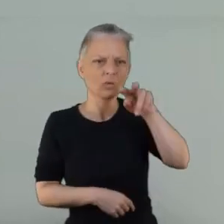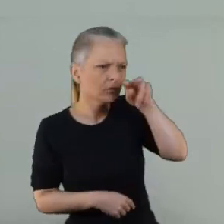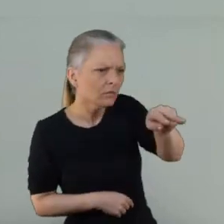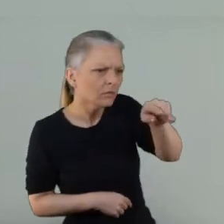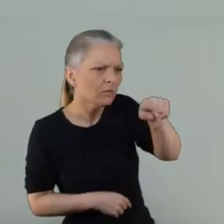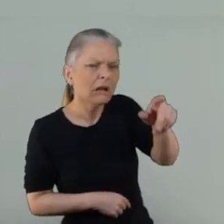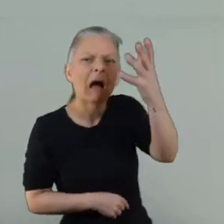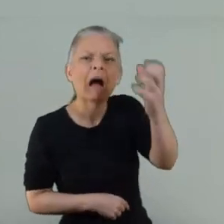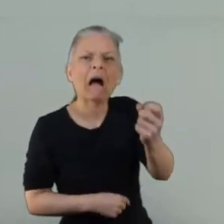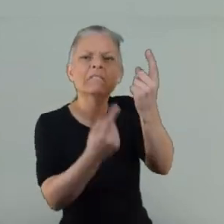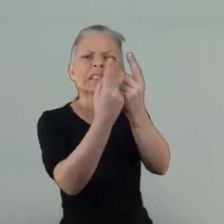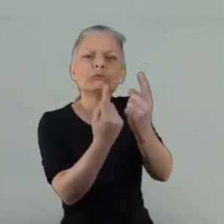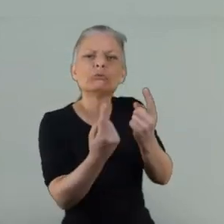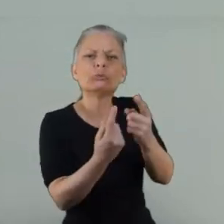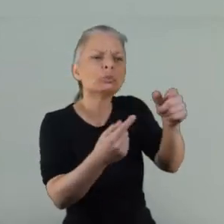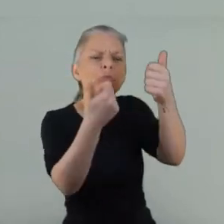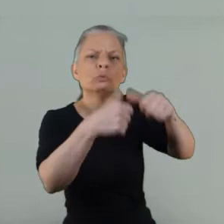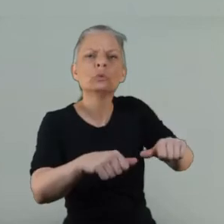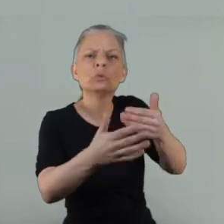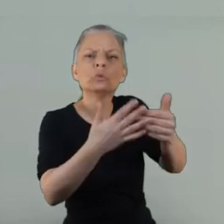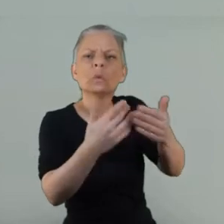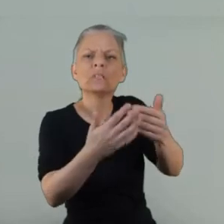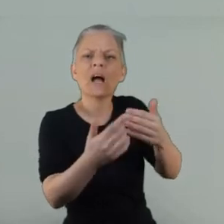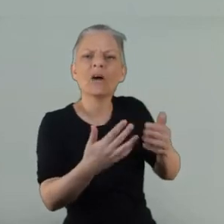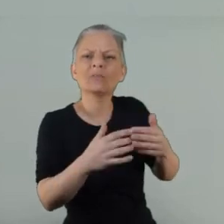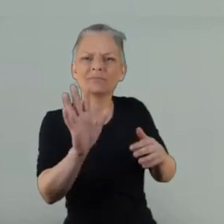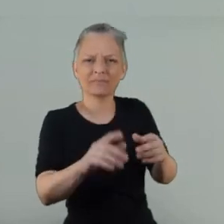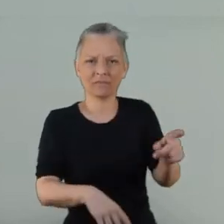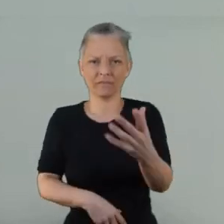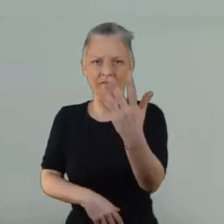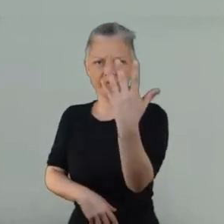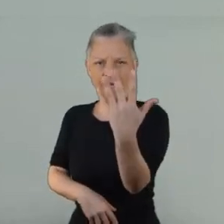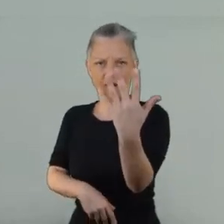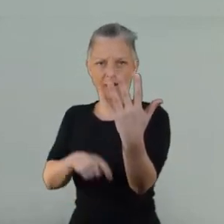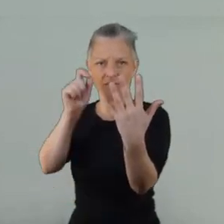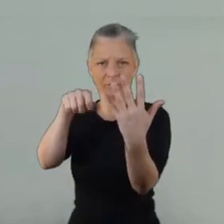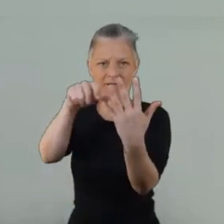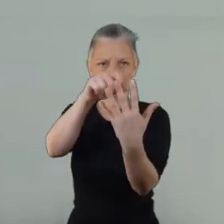progress. Like you could be doing so well for months on end and then an event happens and it sets